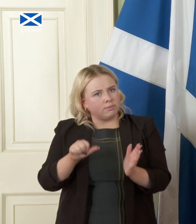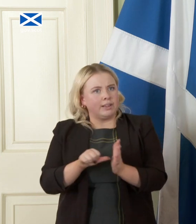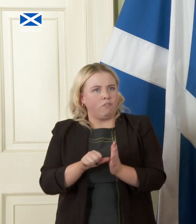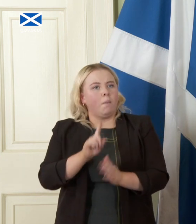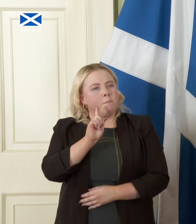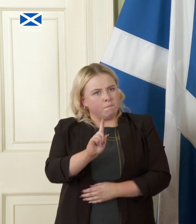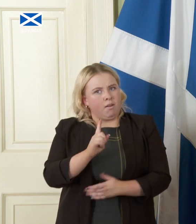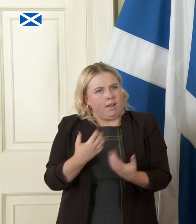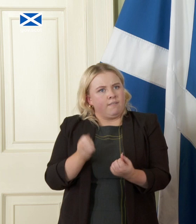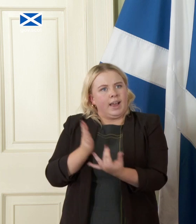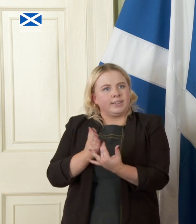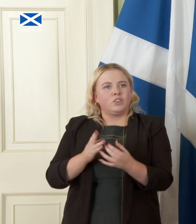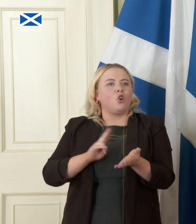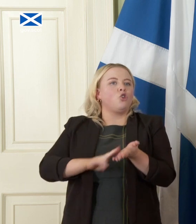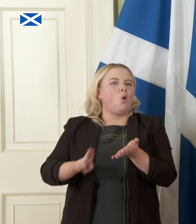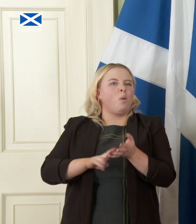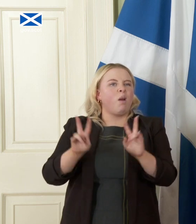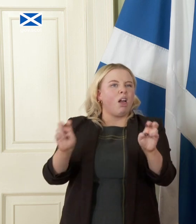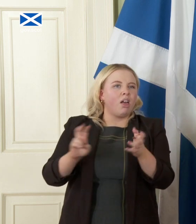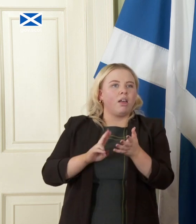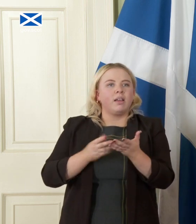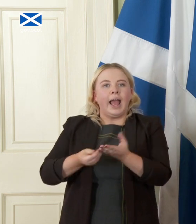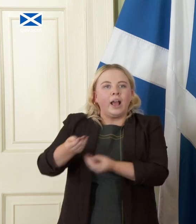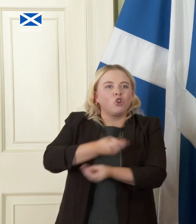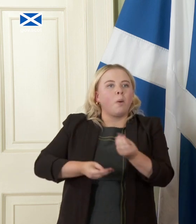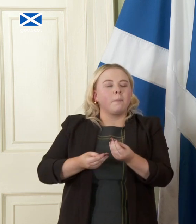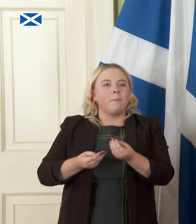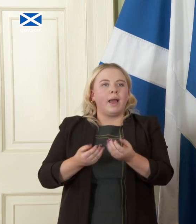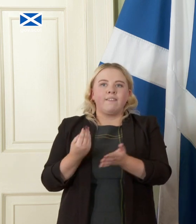to all the normal economic and financial levers that other independent countries have we will